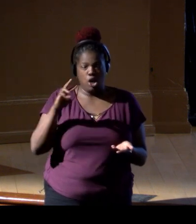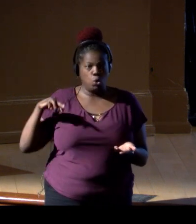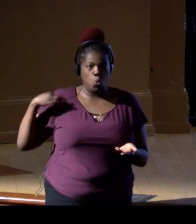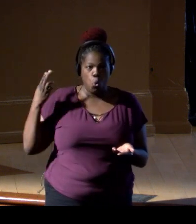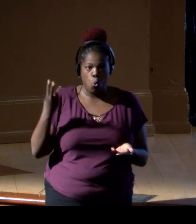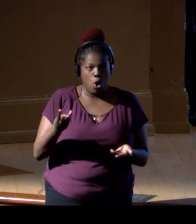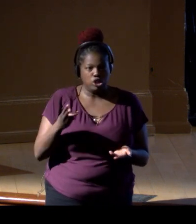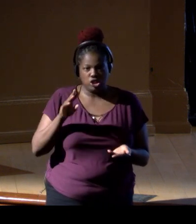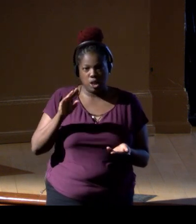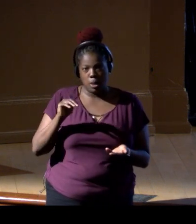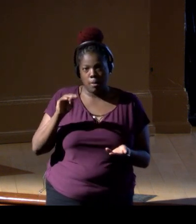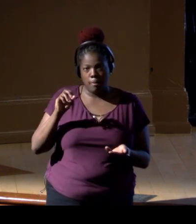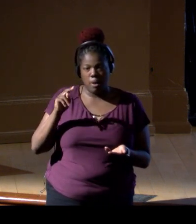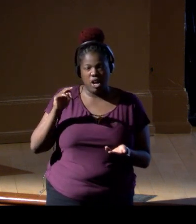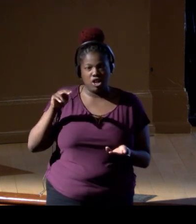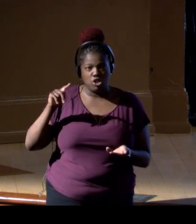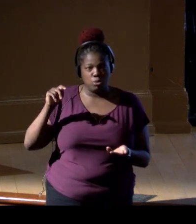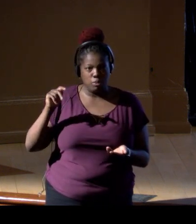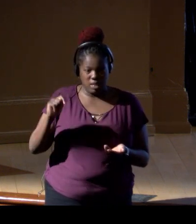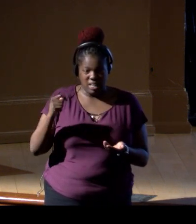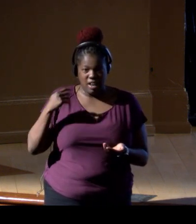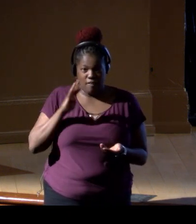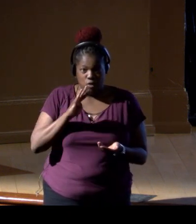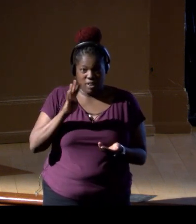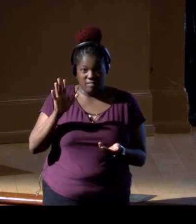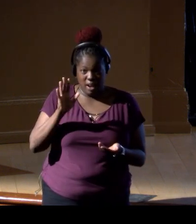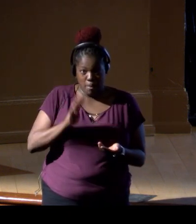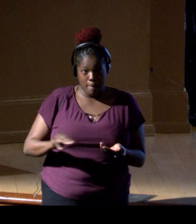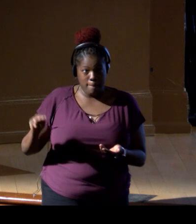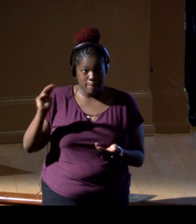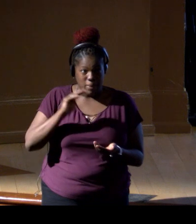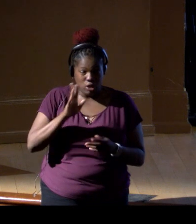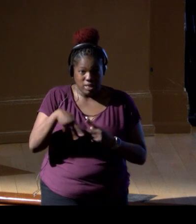For me, the 45 million specimens of marine,